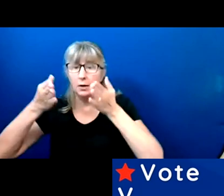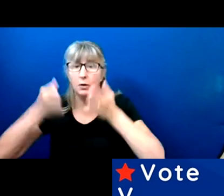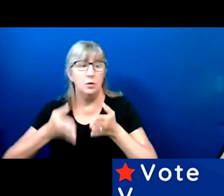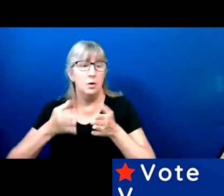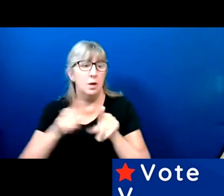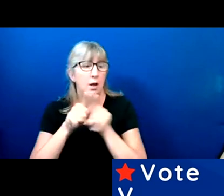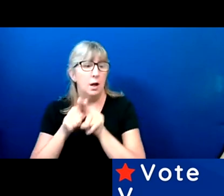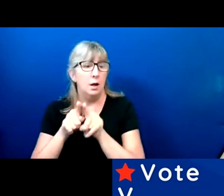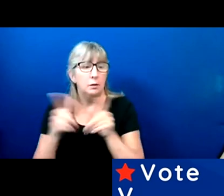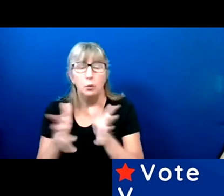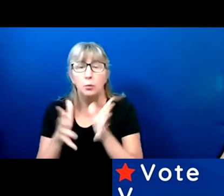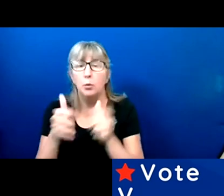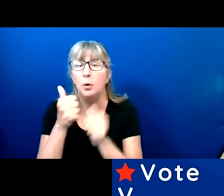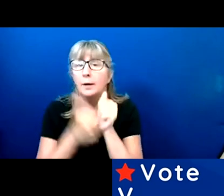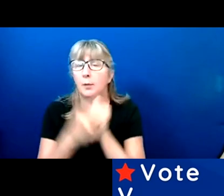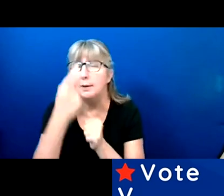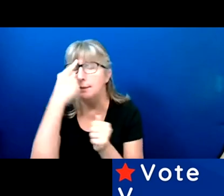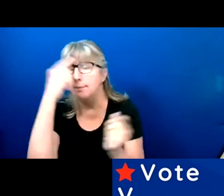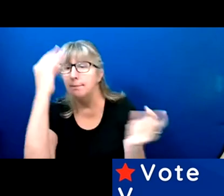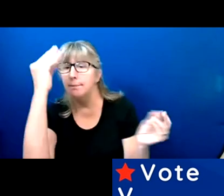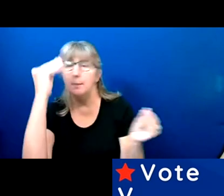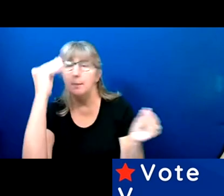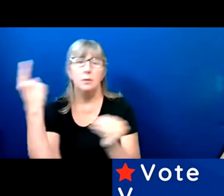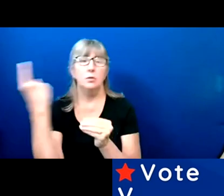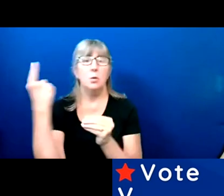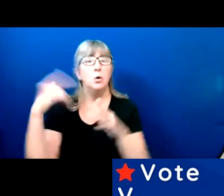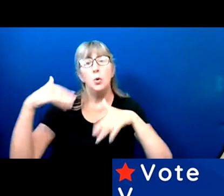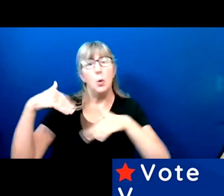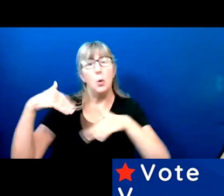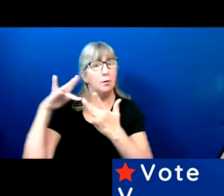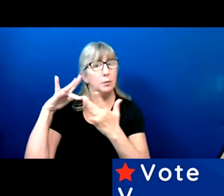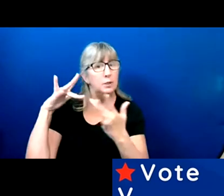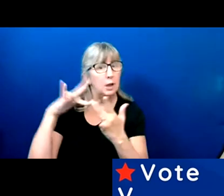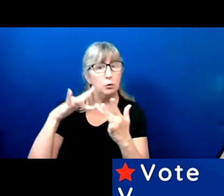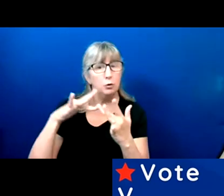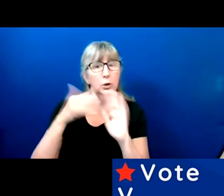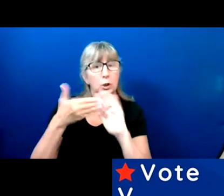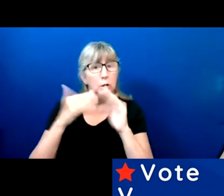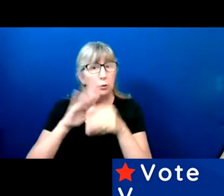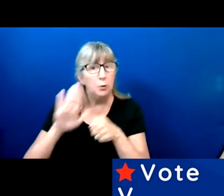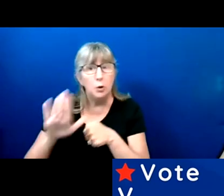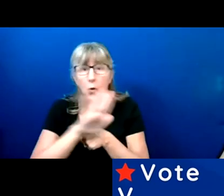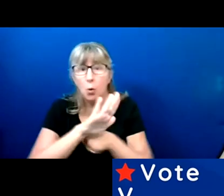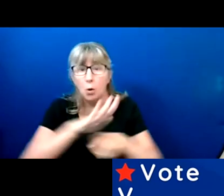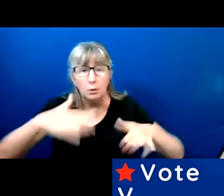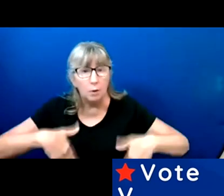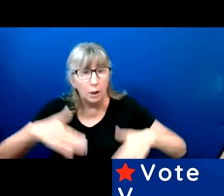to think about someone you haven't reached out in your community that leads a constituency.